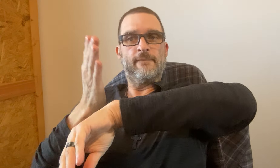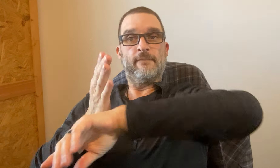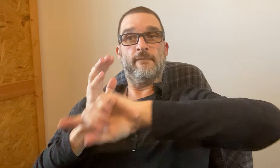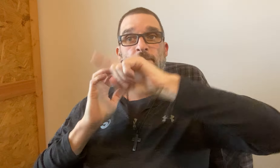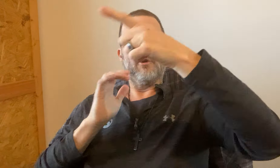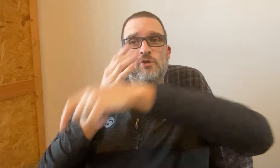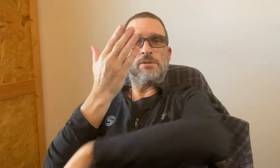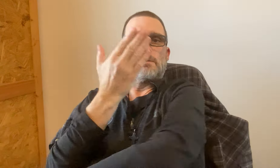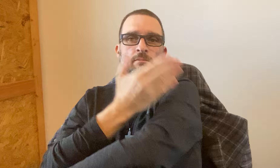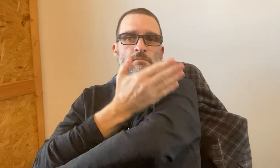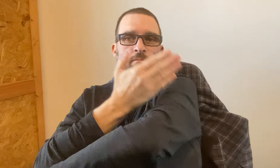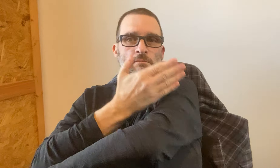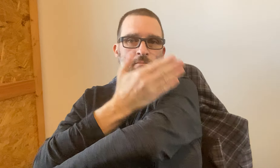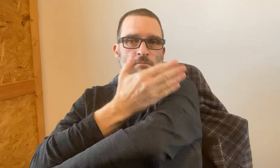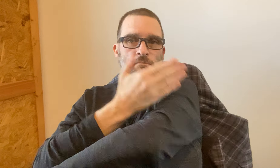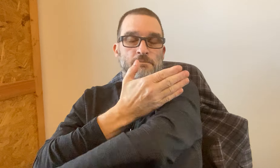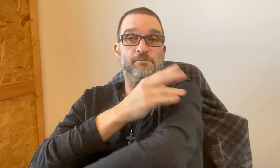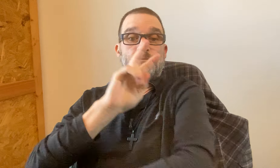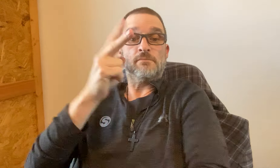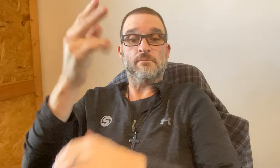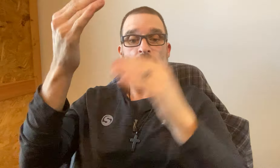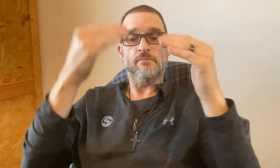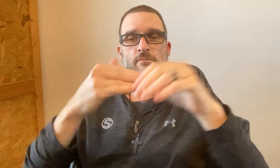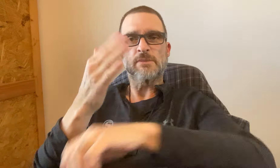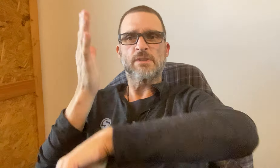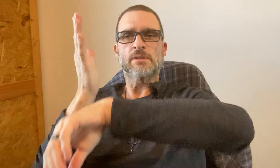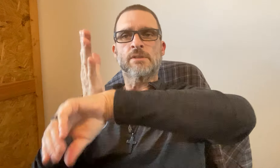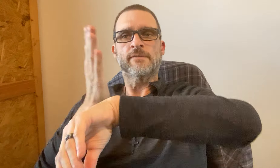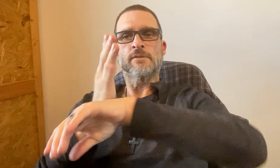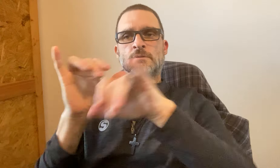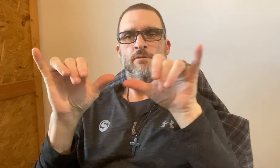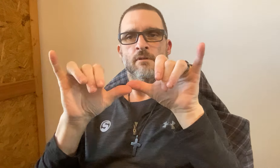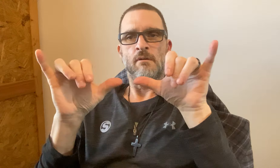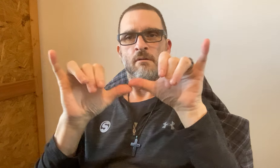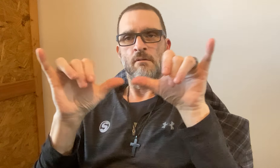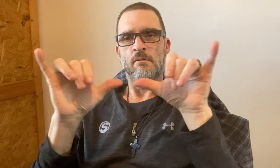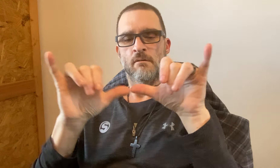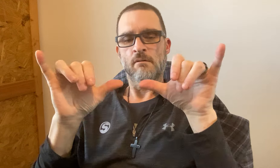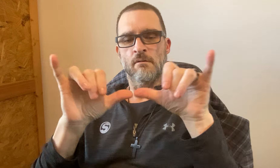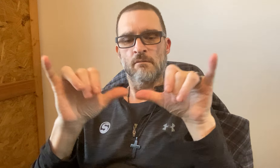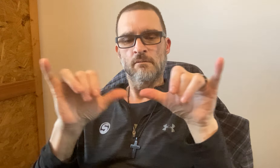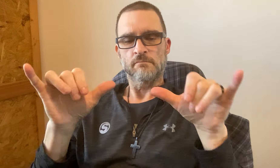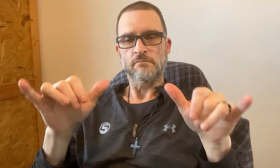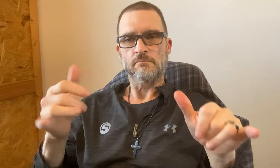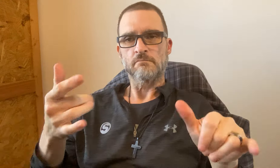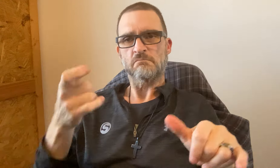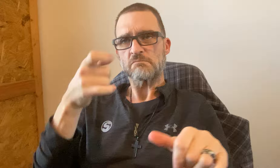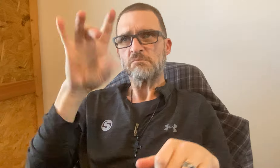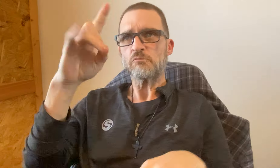Then going down -- it's for LONG-sleeve shirts. First is SHORT-sleeve shirts. Second will be LONG-sleeve shirts sizes.